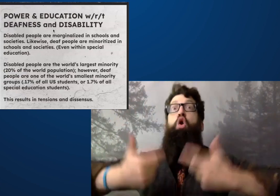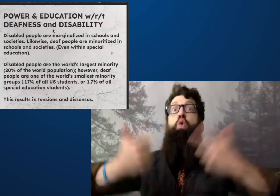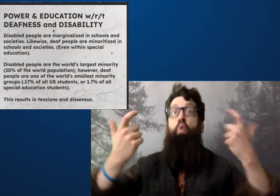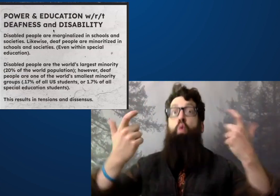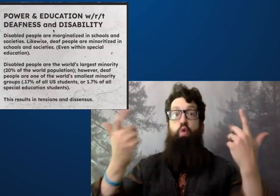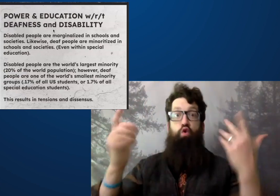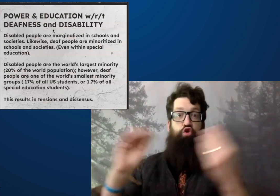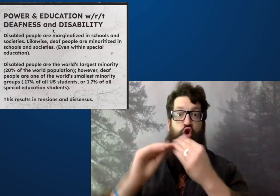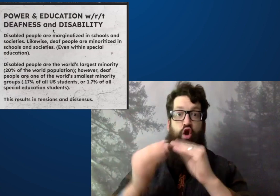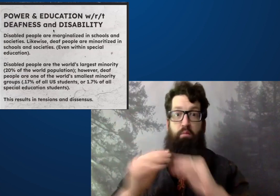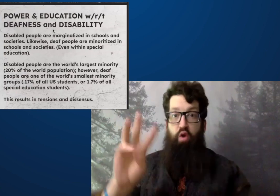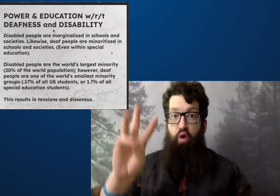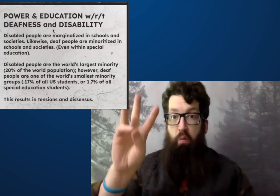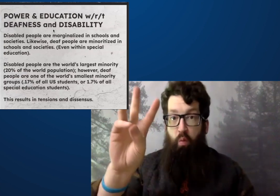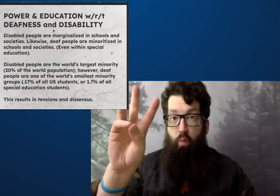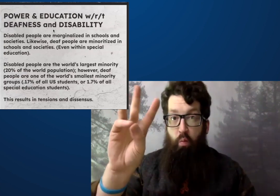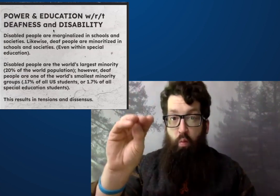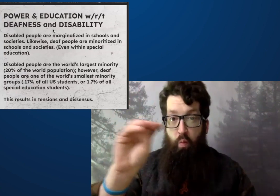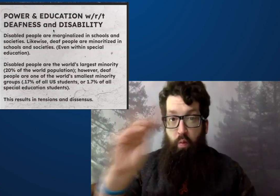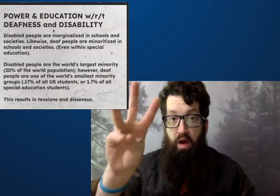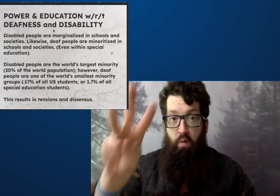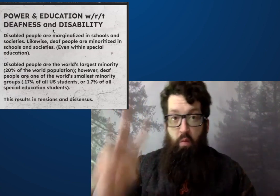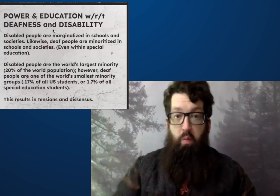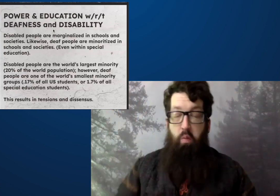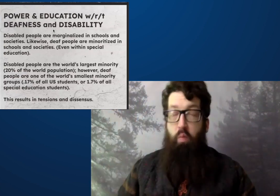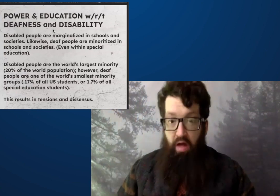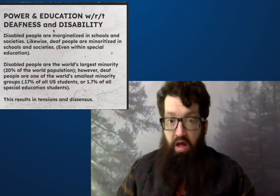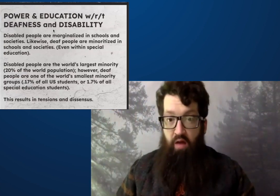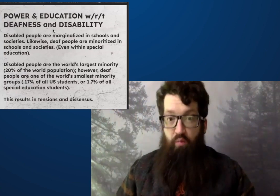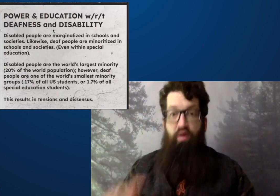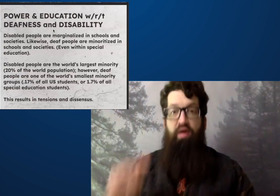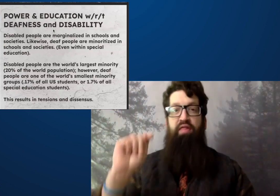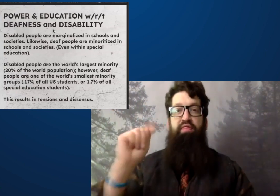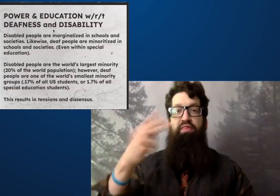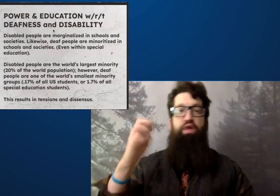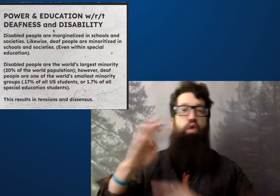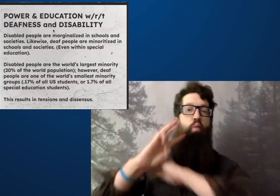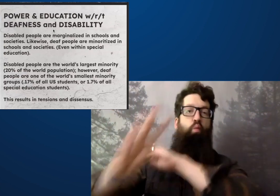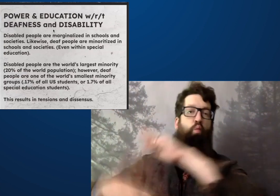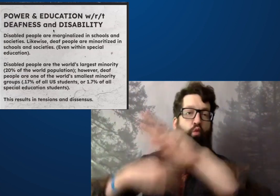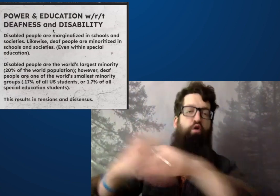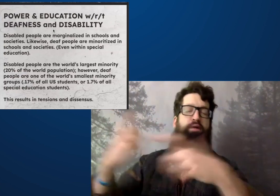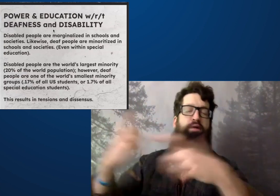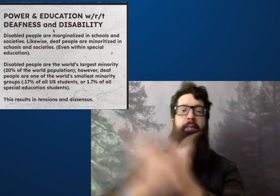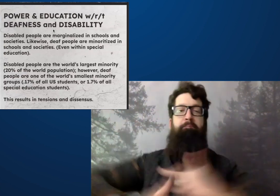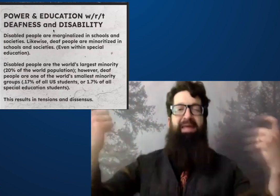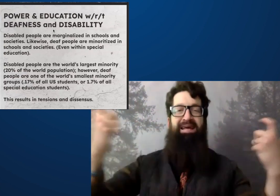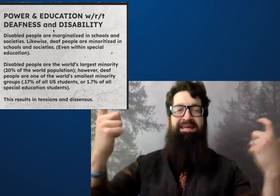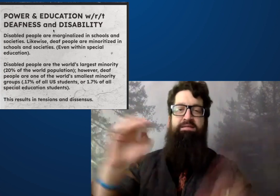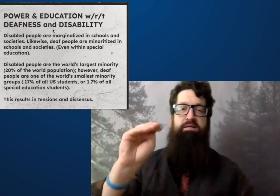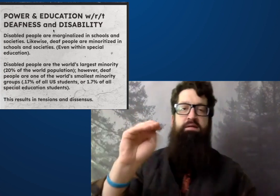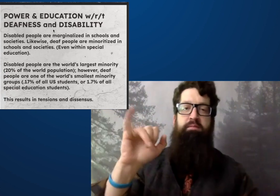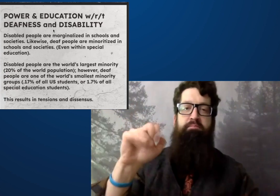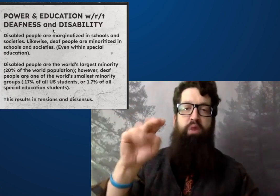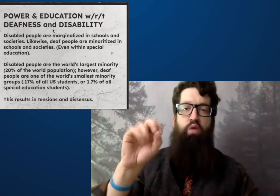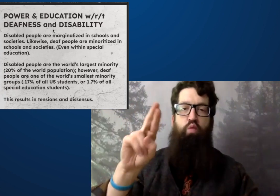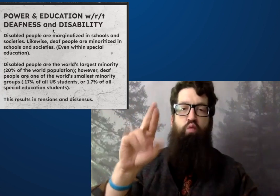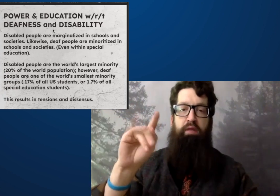Can you imagine the huge number, that is the number of people that exist in the world?